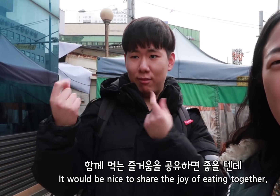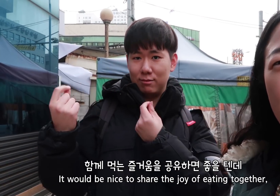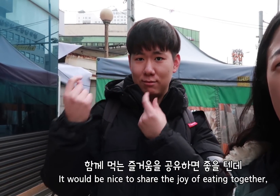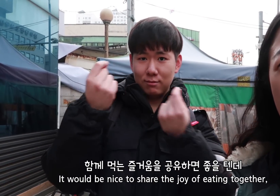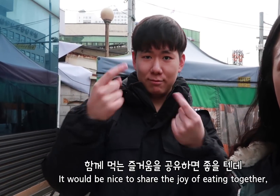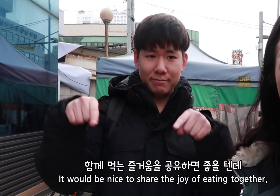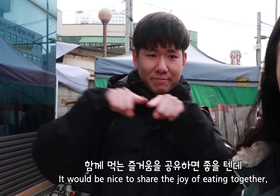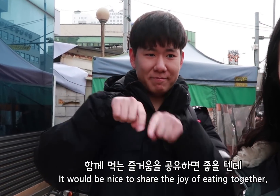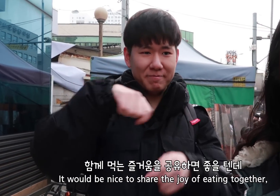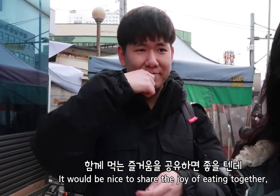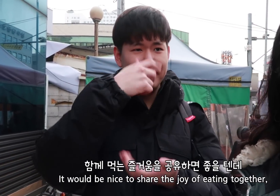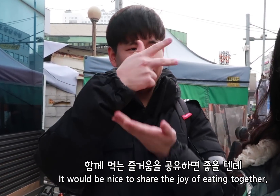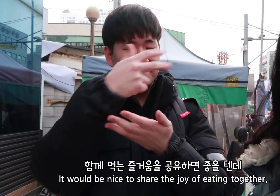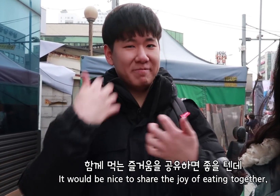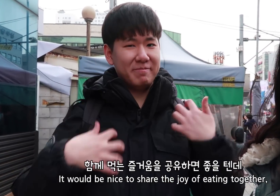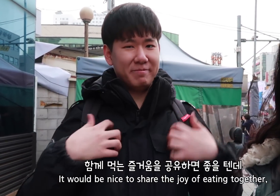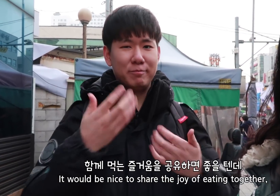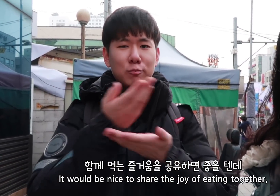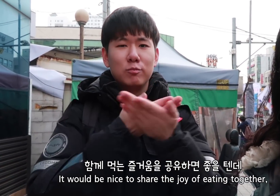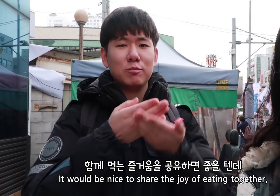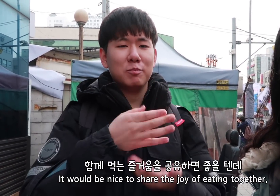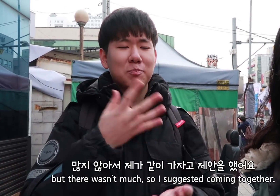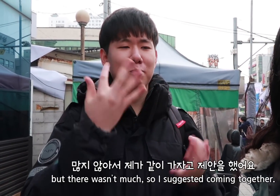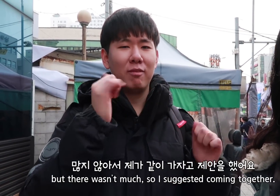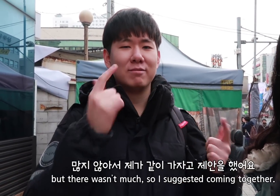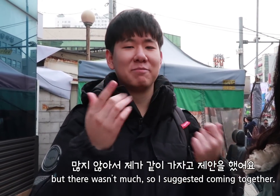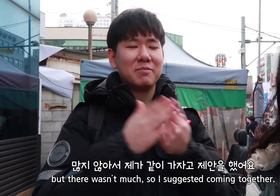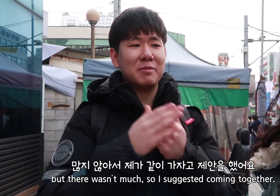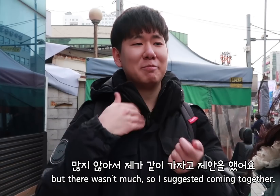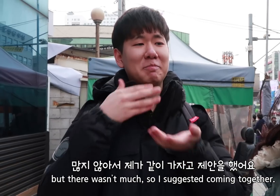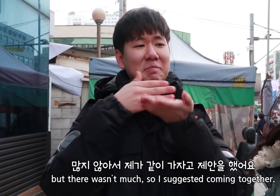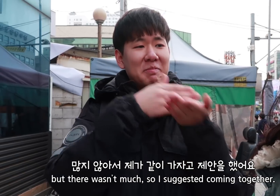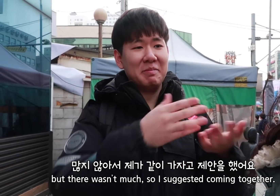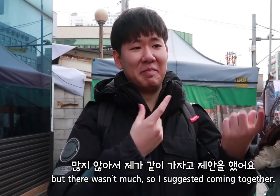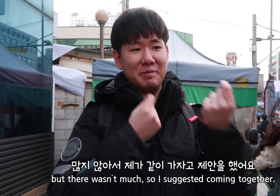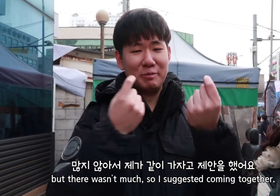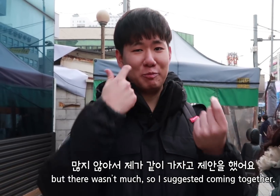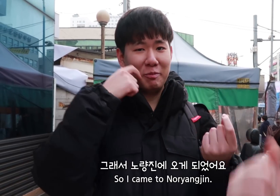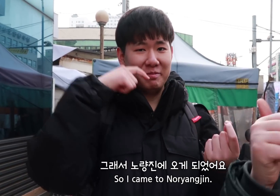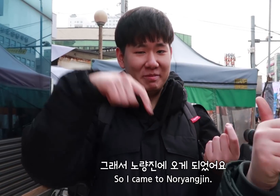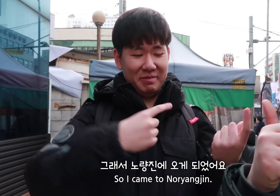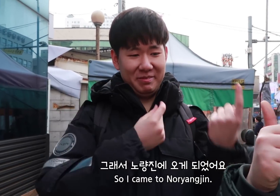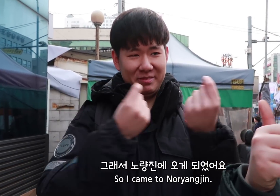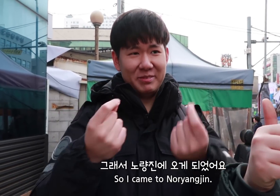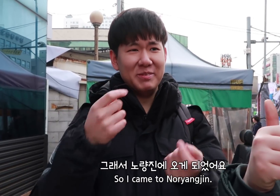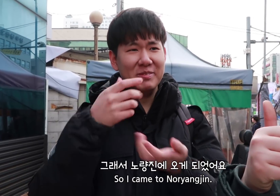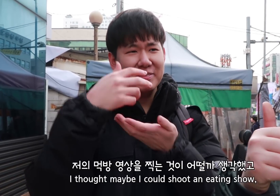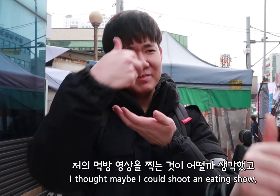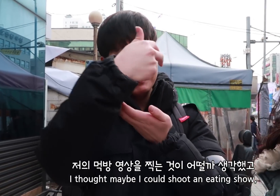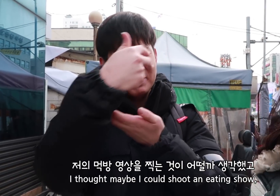It would be nice to share the joy of eating together, but there wasn’t much, so I suggested coming together. So I came to Noryangjin.